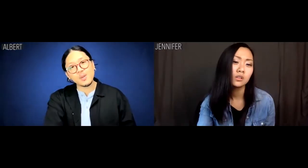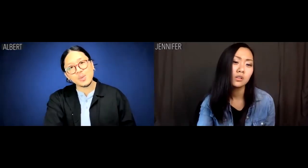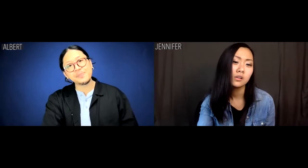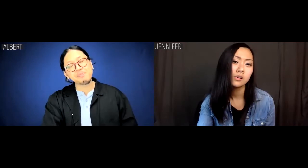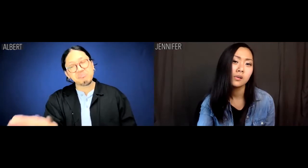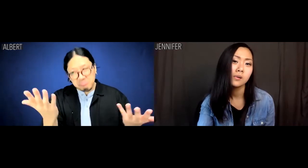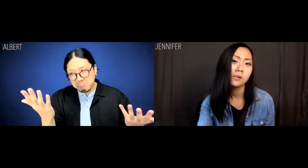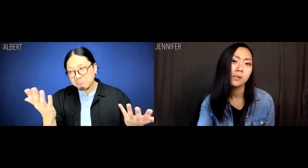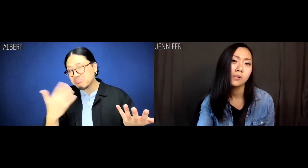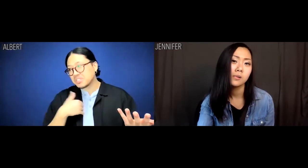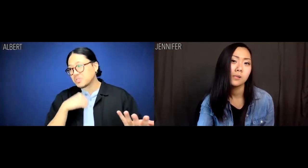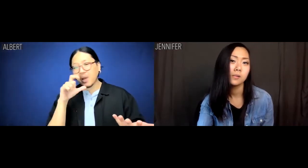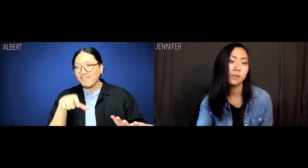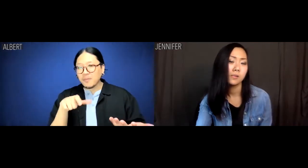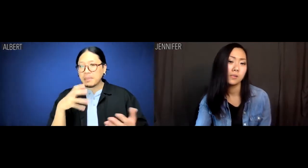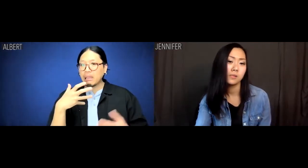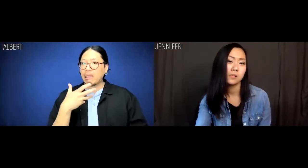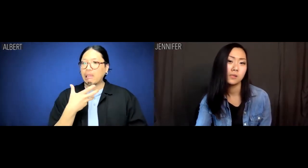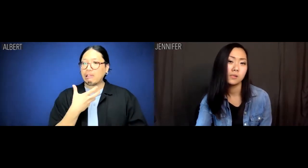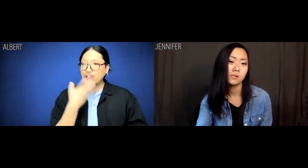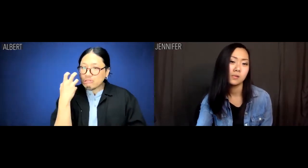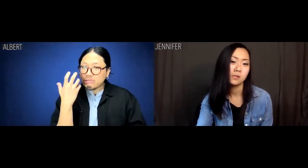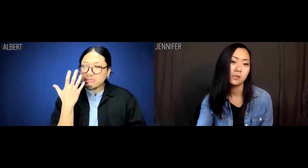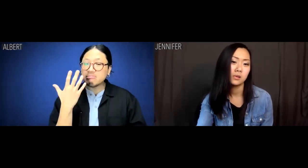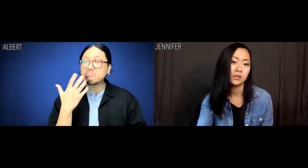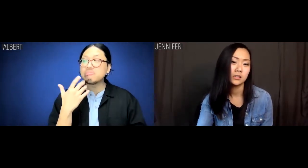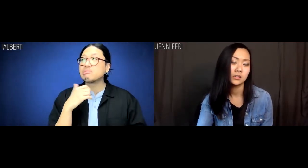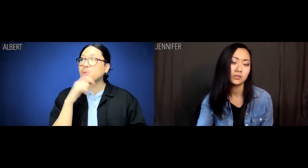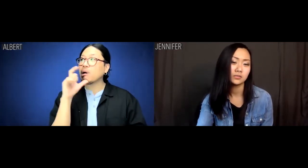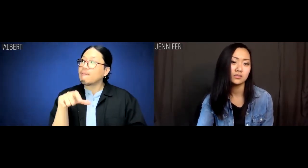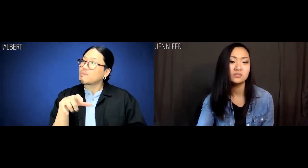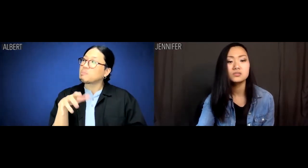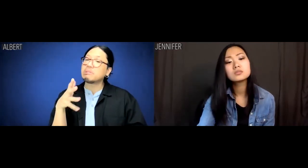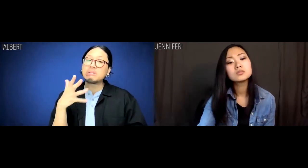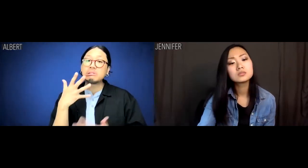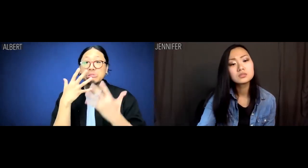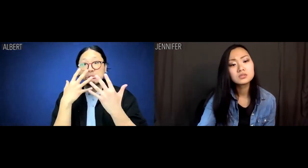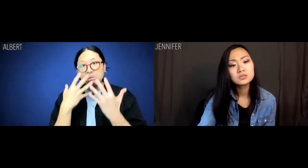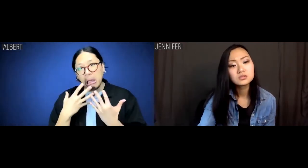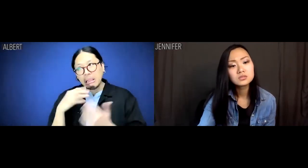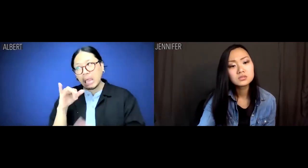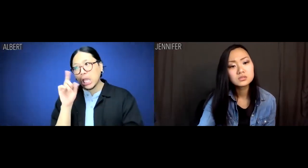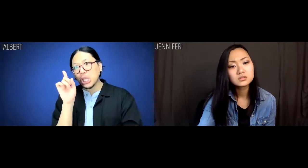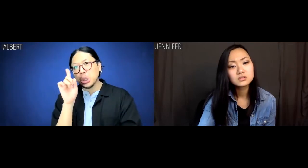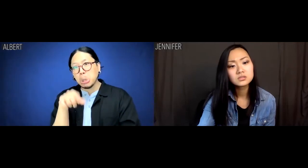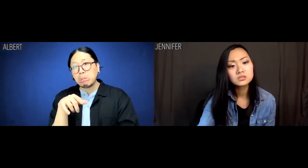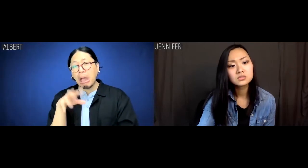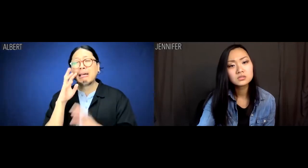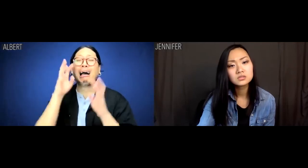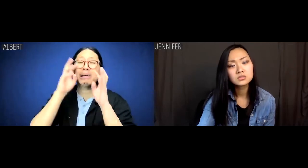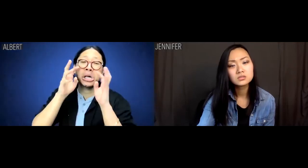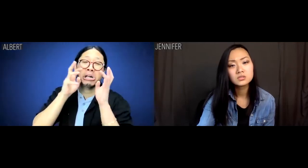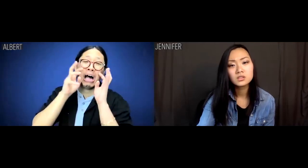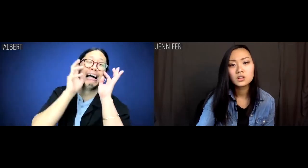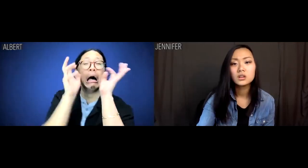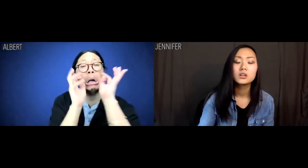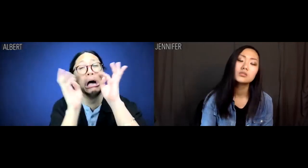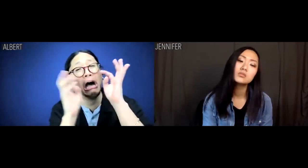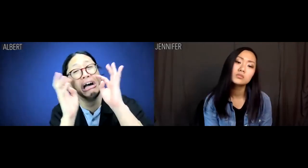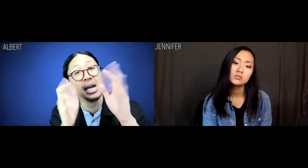Albert: Oh, I don't have to be angry. I don't act like a sad sack like you, barfing out my emotions.